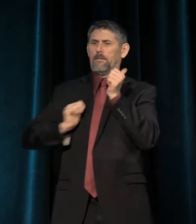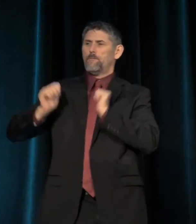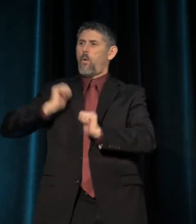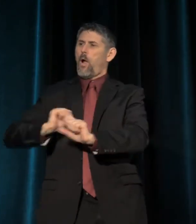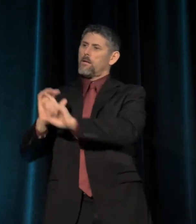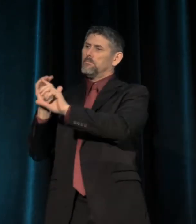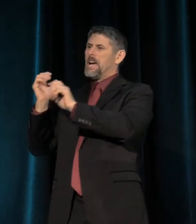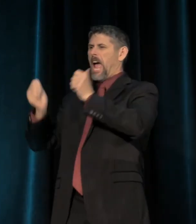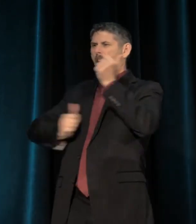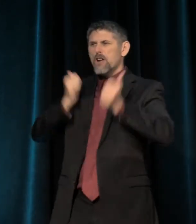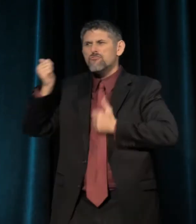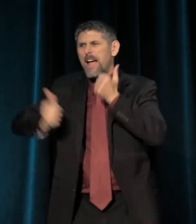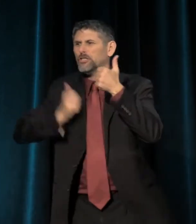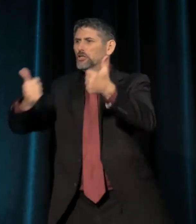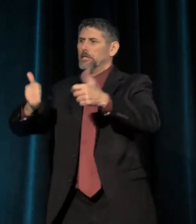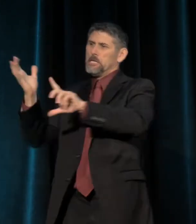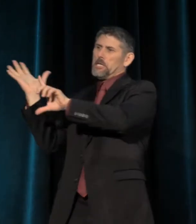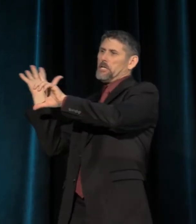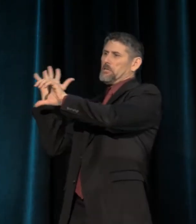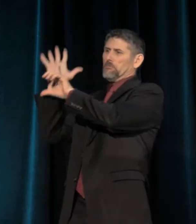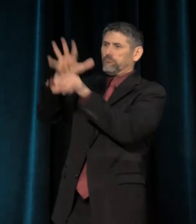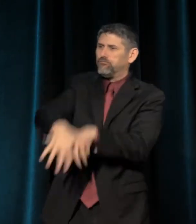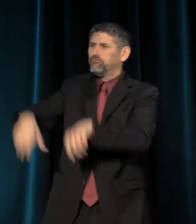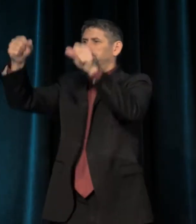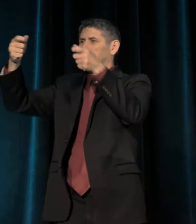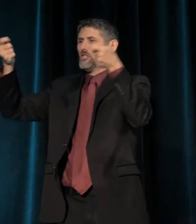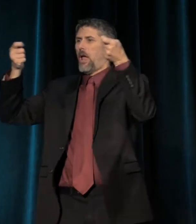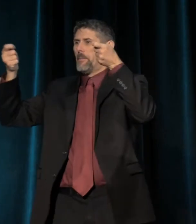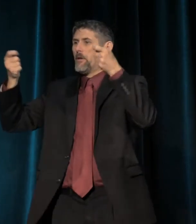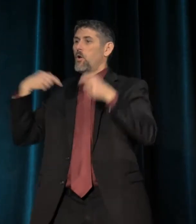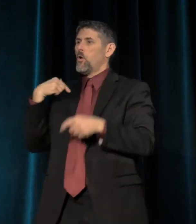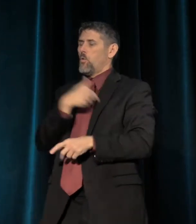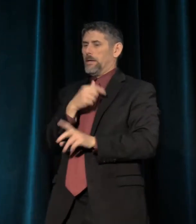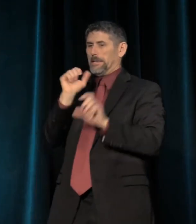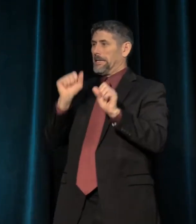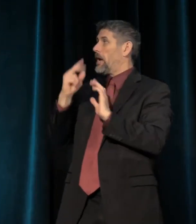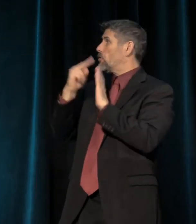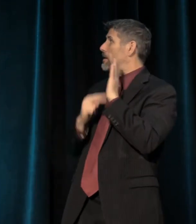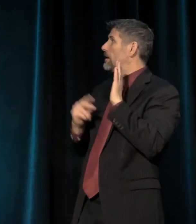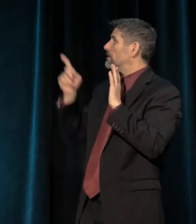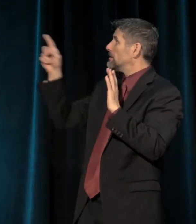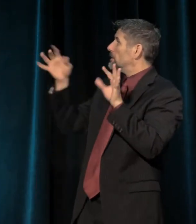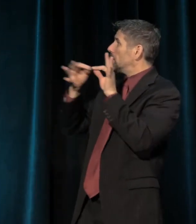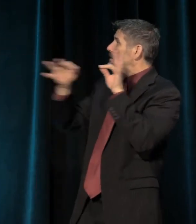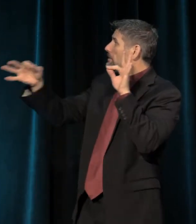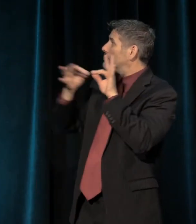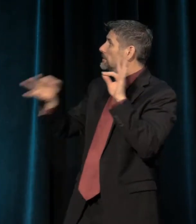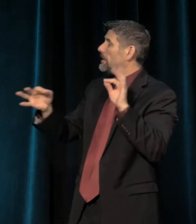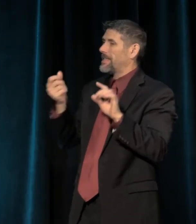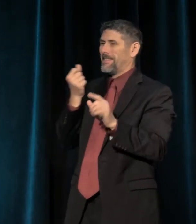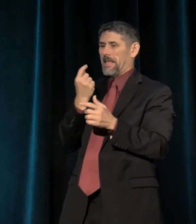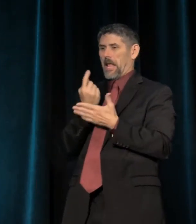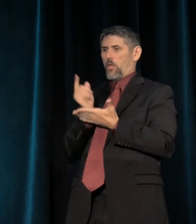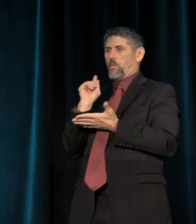and domination, so we can read from a set of lines, much quoted the other week from H. R. McMaster,